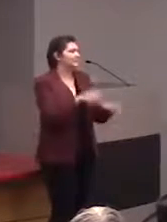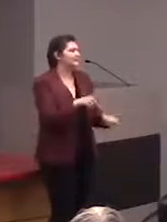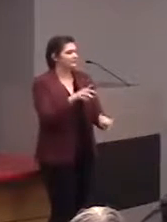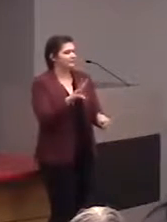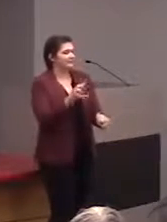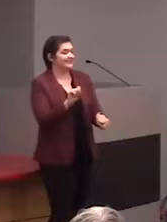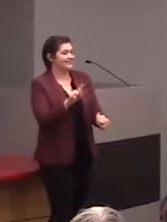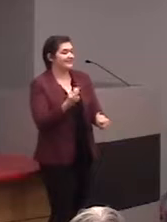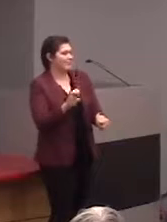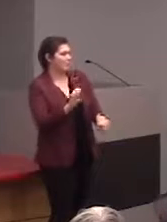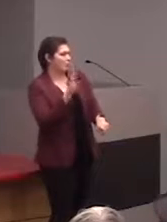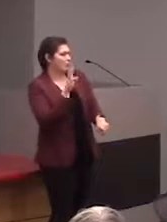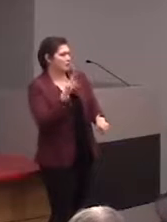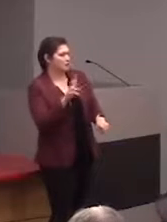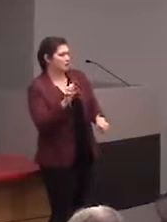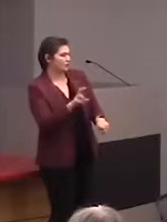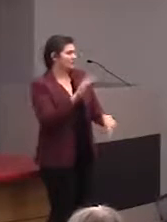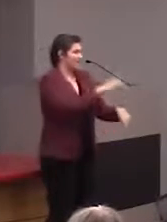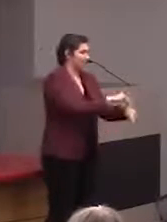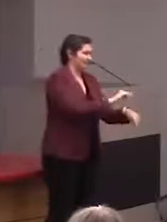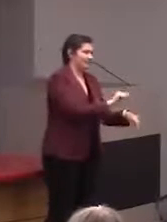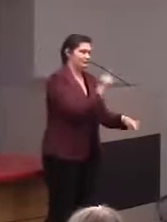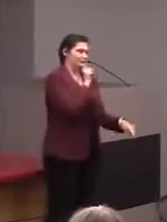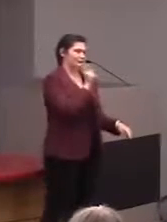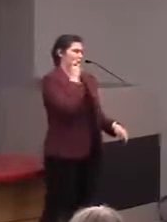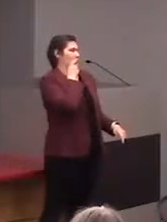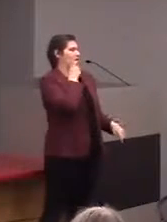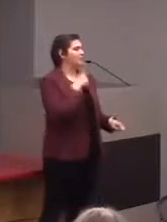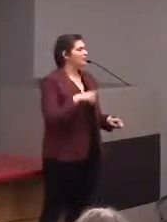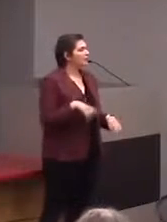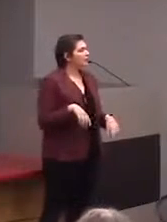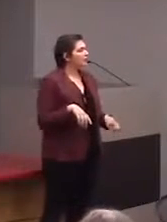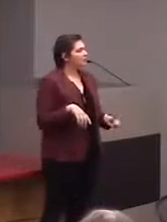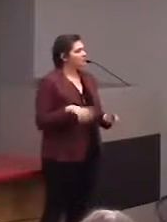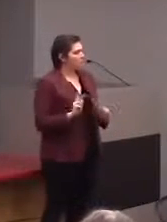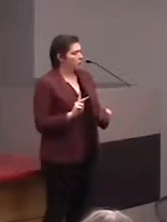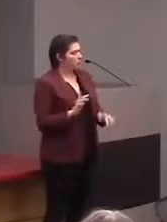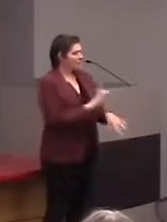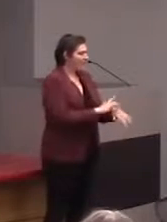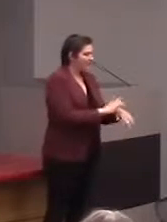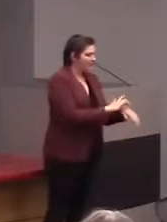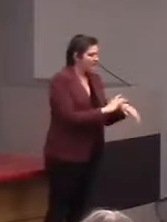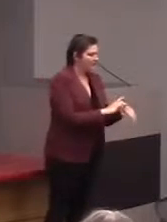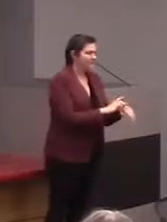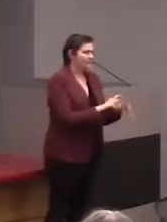Then, at the same time, we had people touch it and it was just way too talkative.